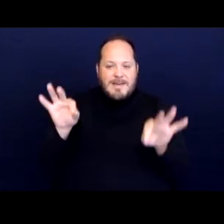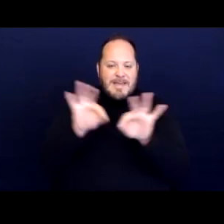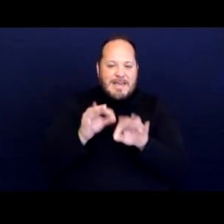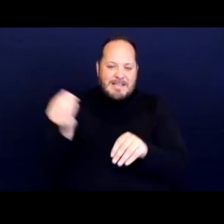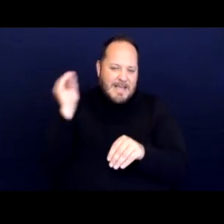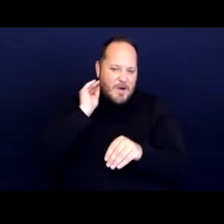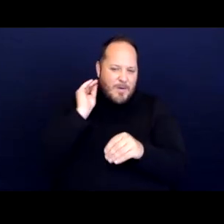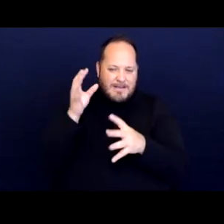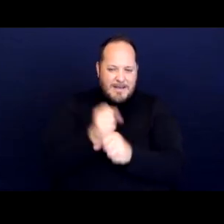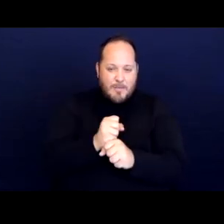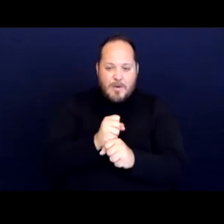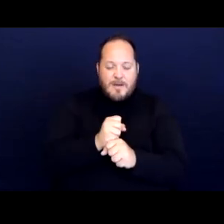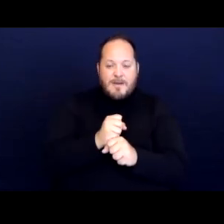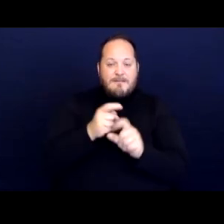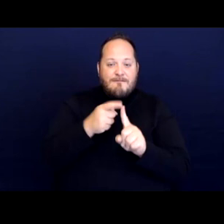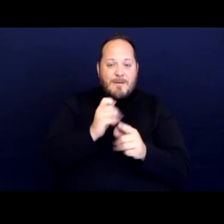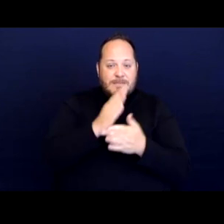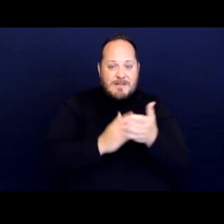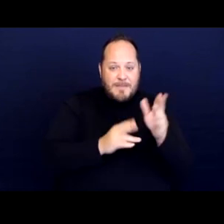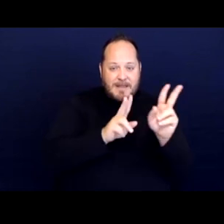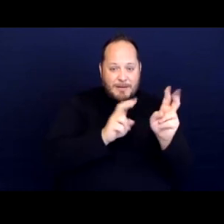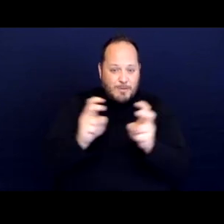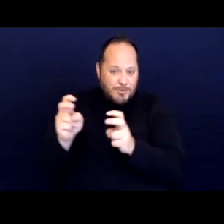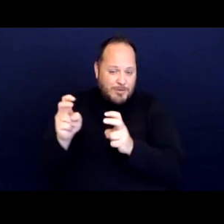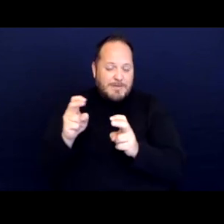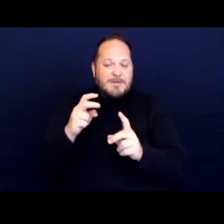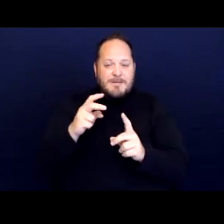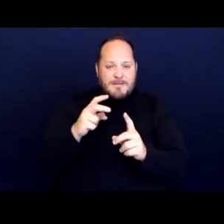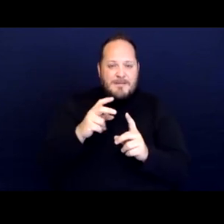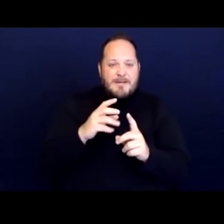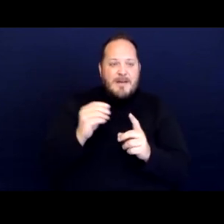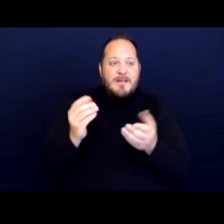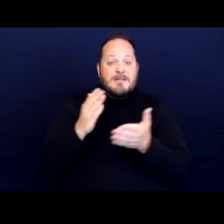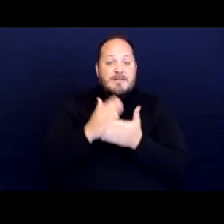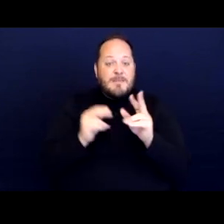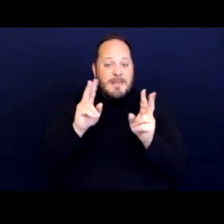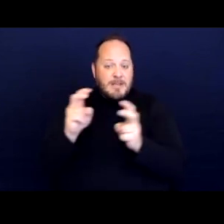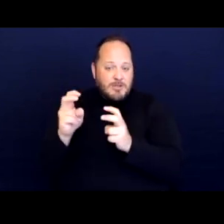and also some of the issues we may not have pointed out particularly.